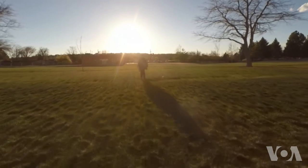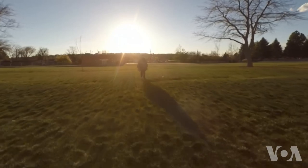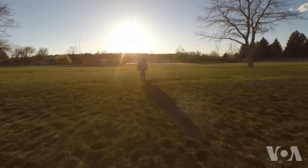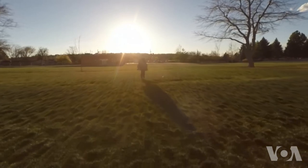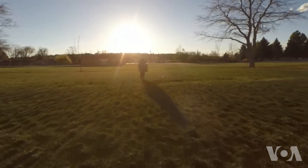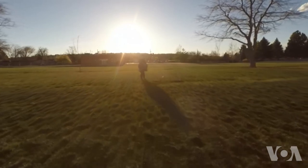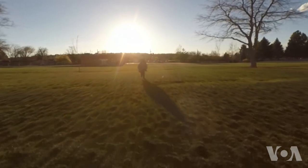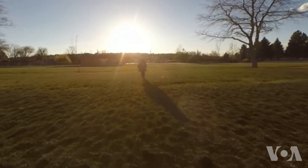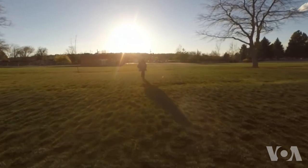it’s never easy to leave.